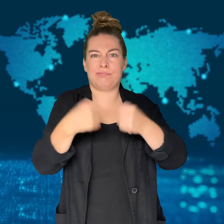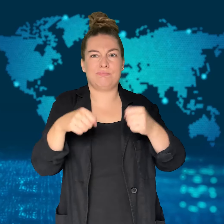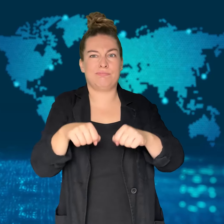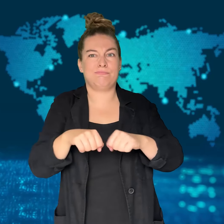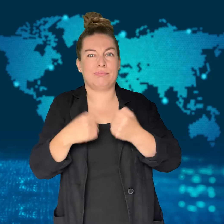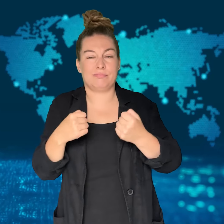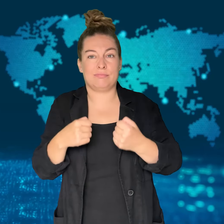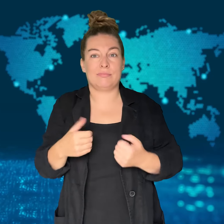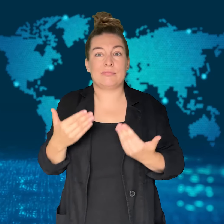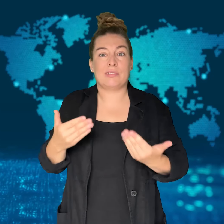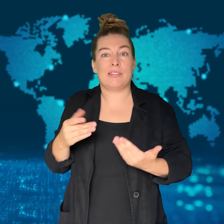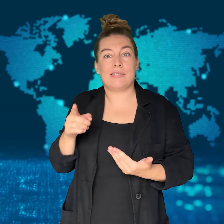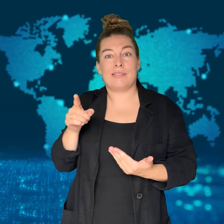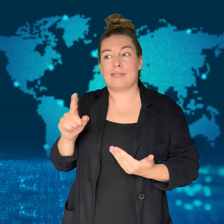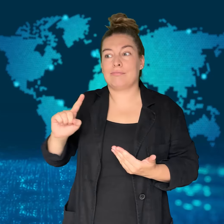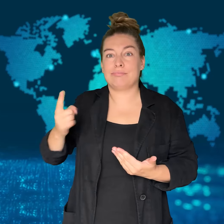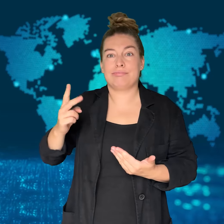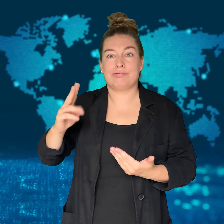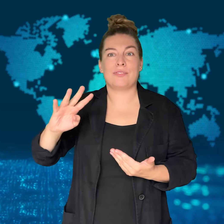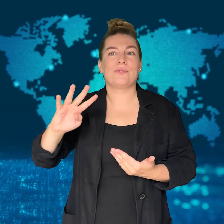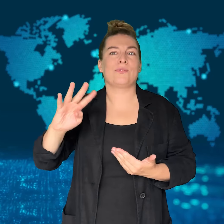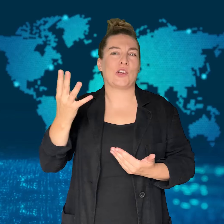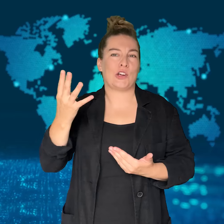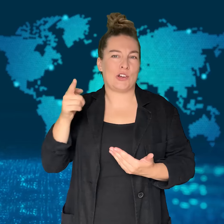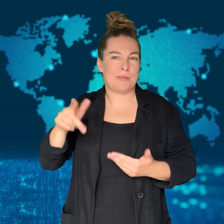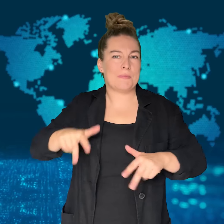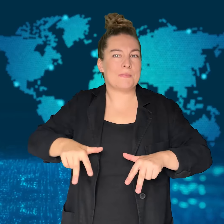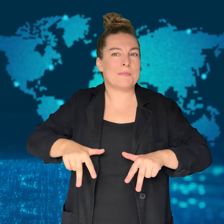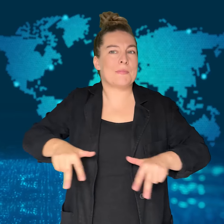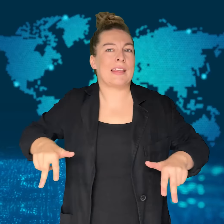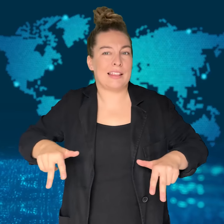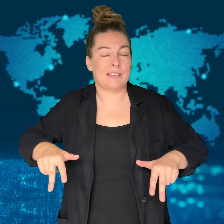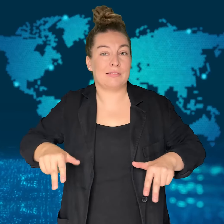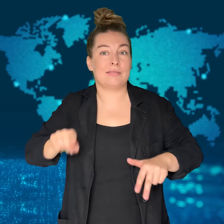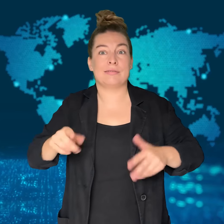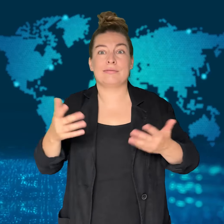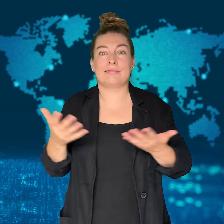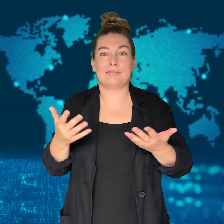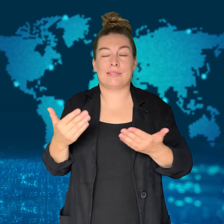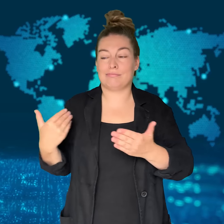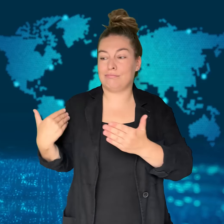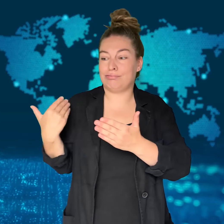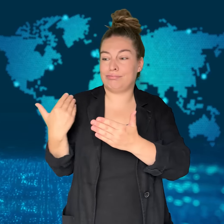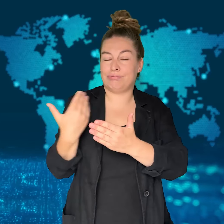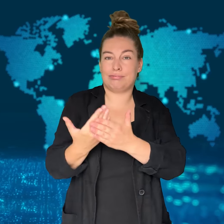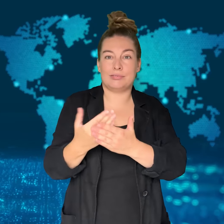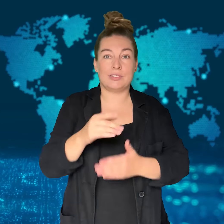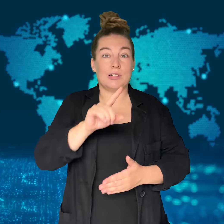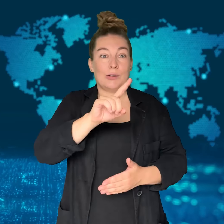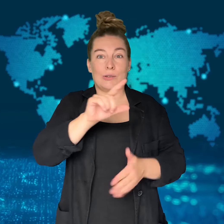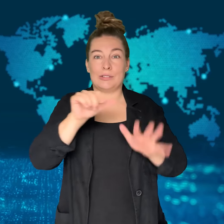a serious ethical breach because of that appointment.